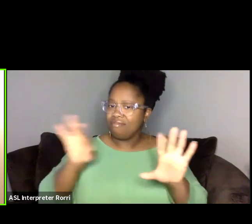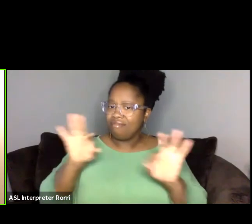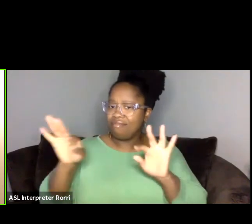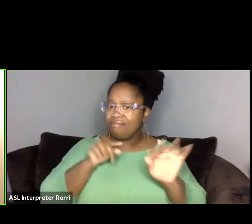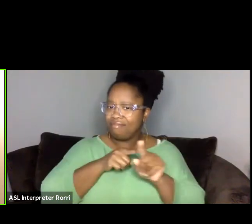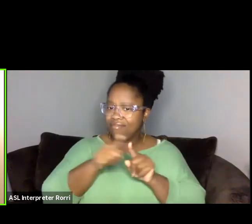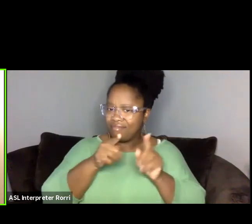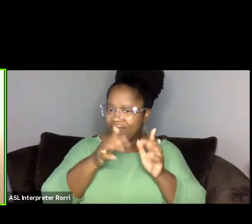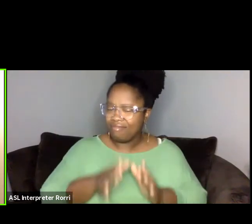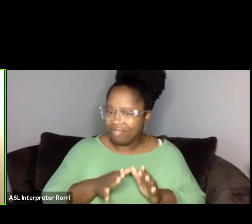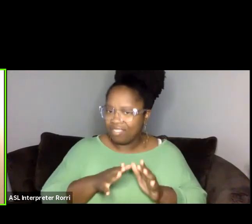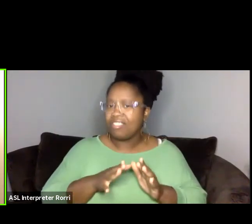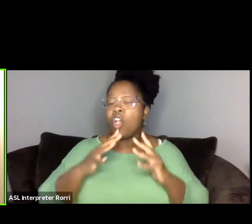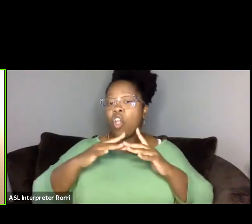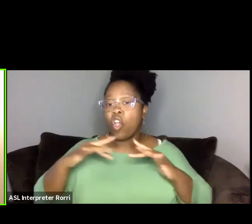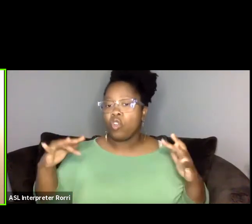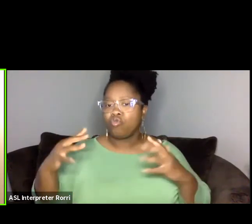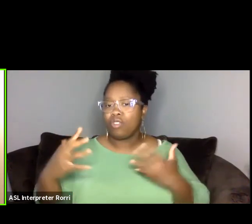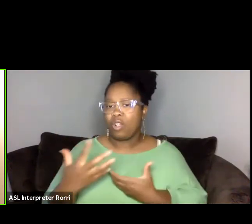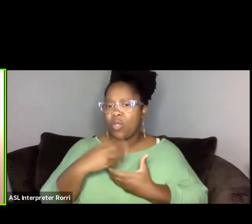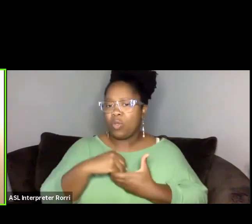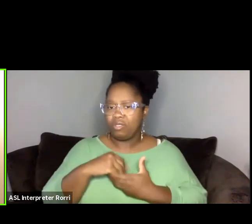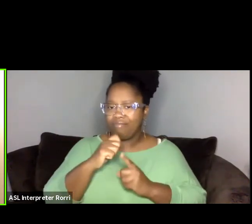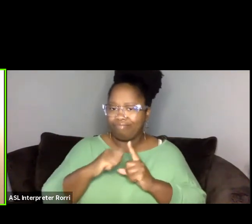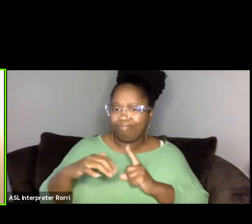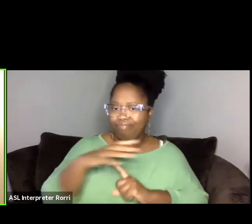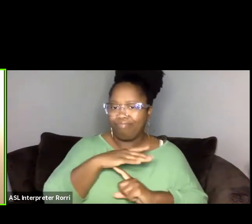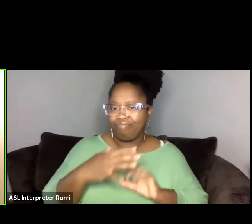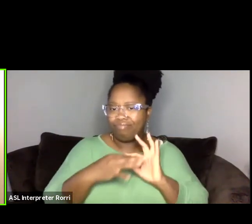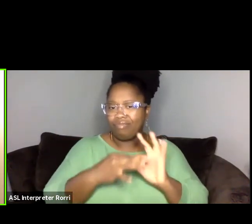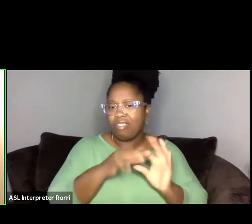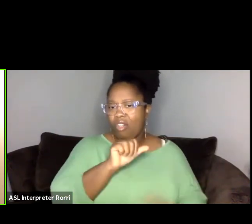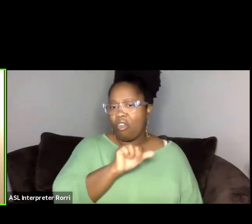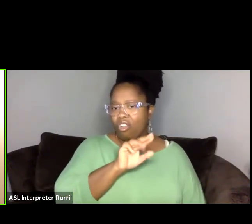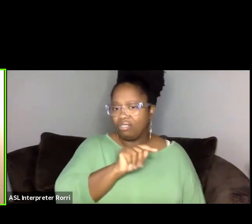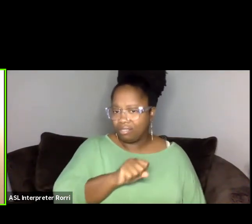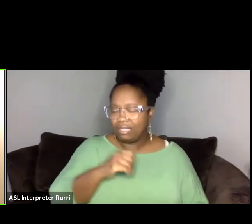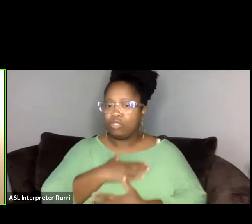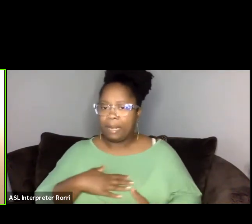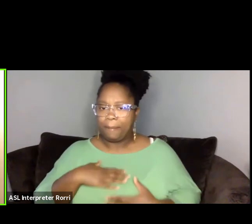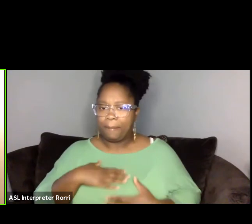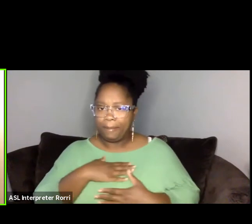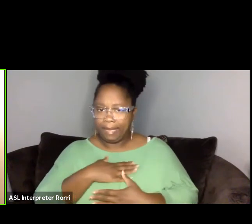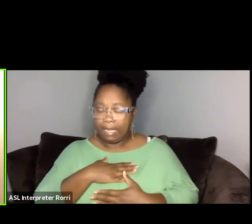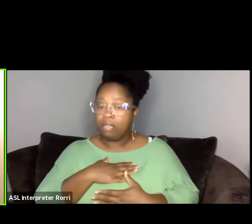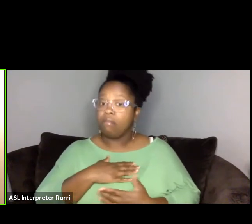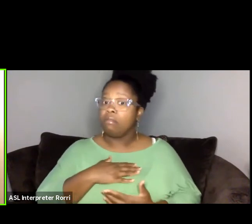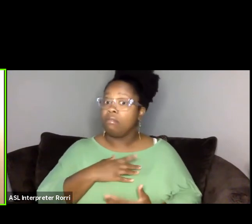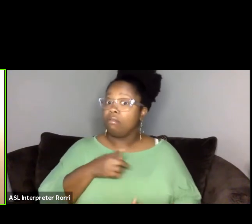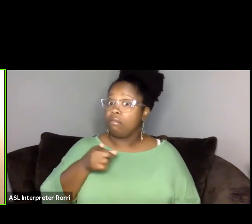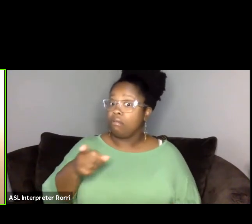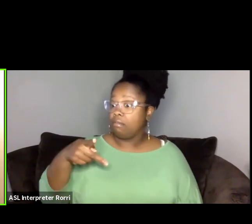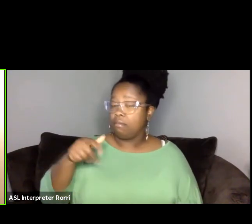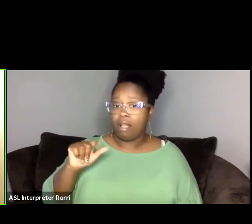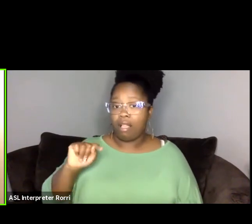throughout the world of arts and entertainment. And through our work at the CRAFT Institute,